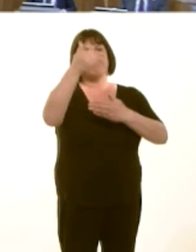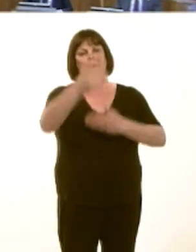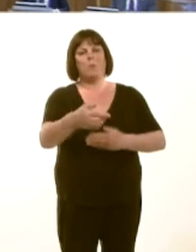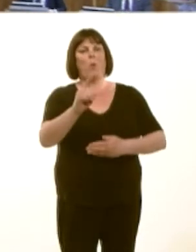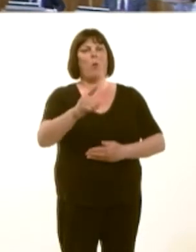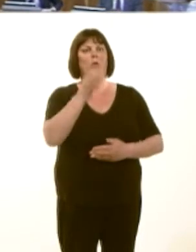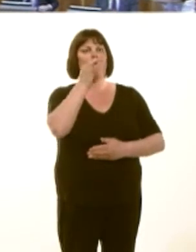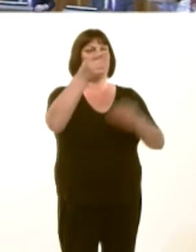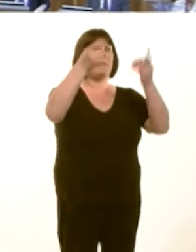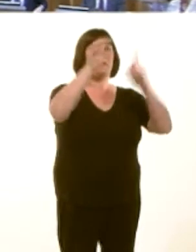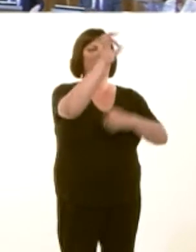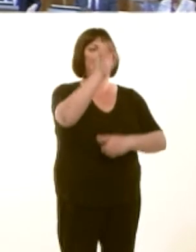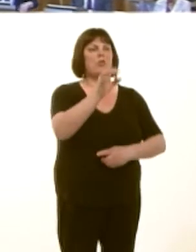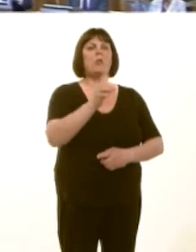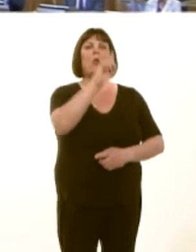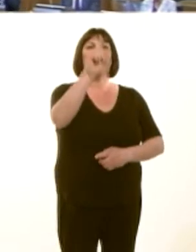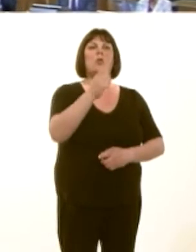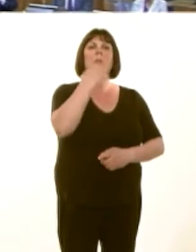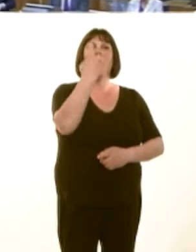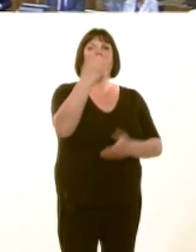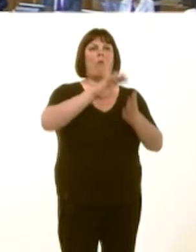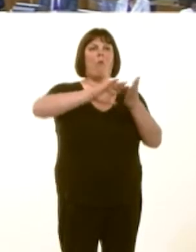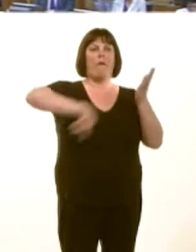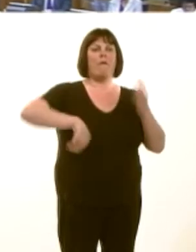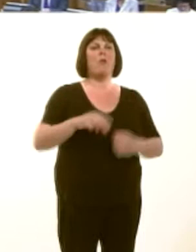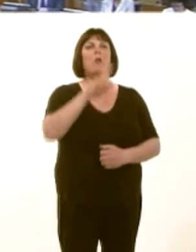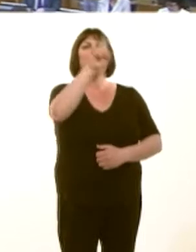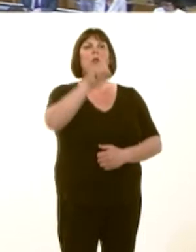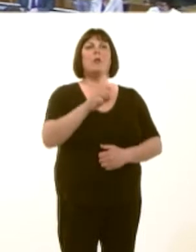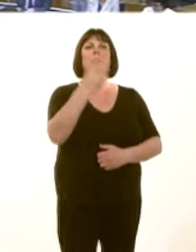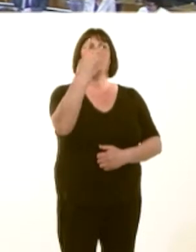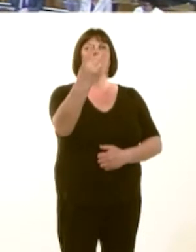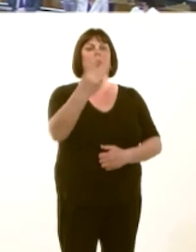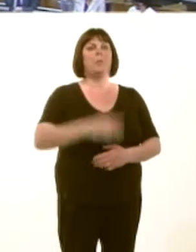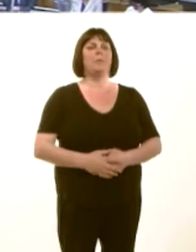Minister. Question 1, OAQ(4)2235(FM), is withdrawn. Question 2, Eluned Parrott. Eluned Parrott: 2.